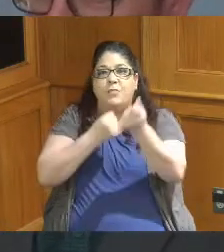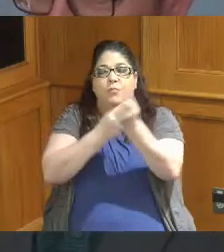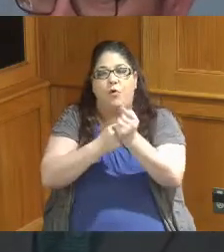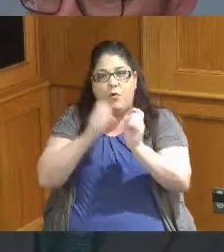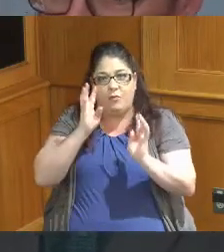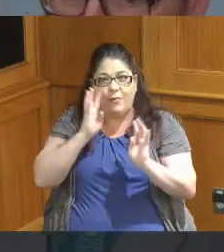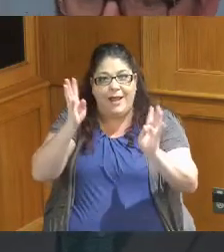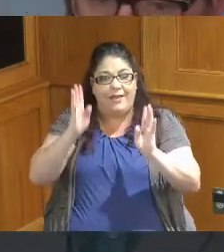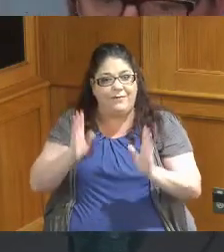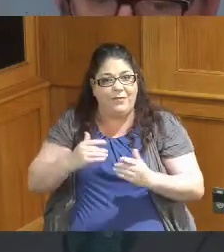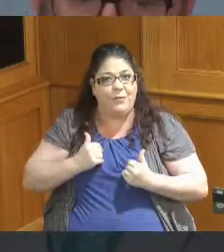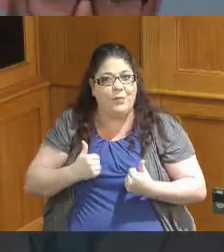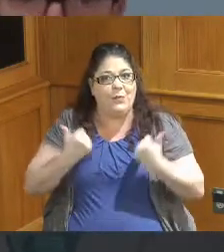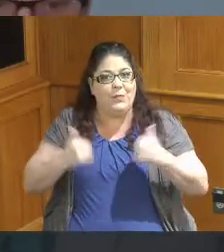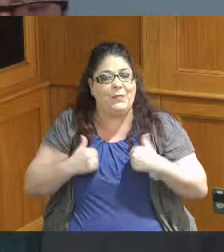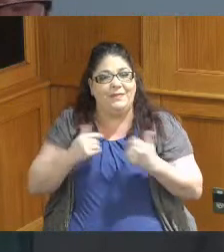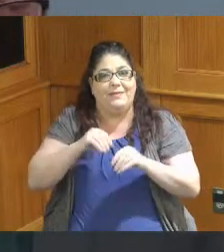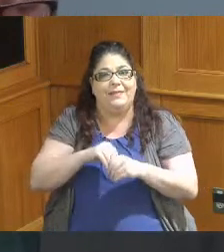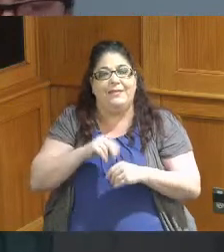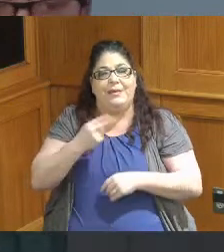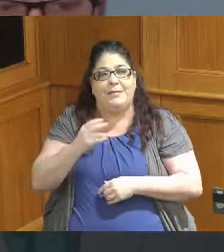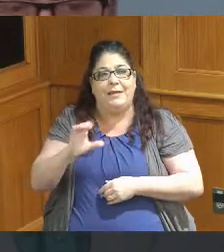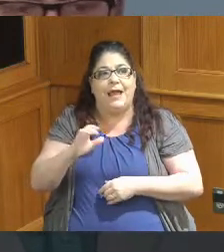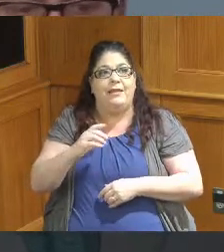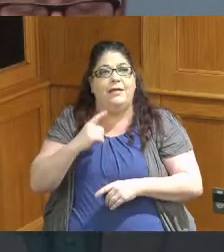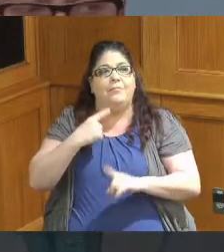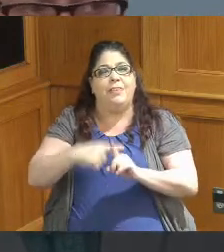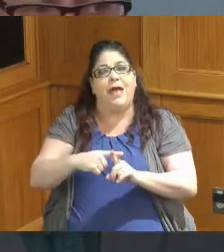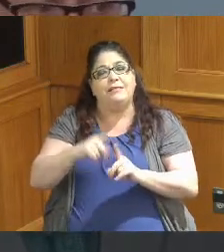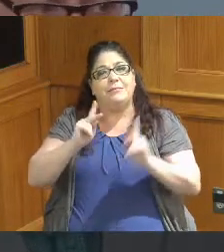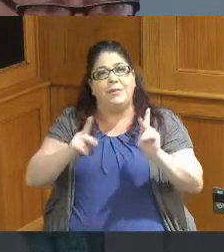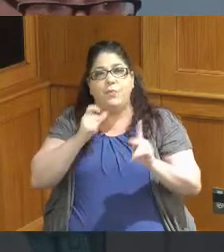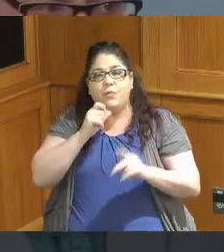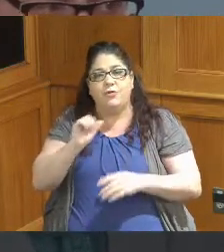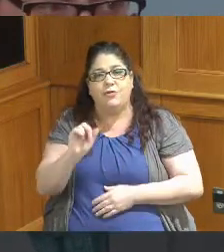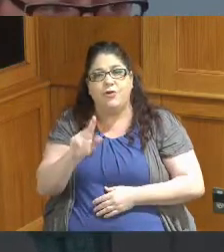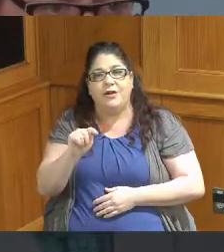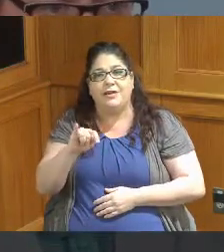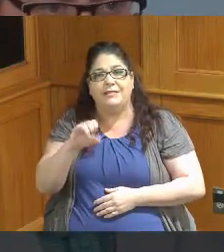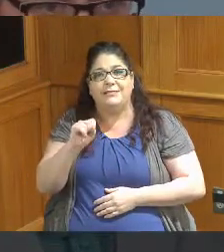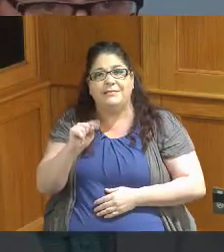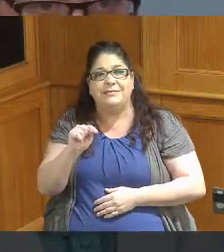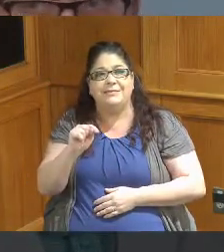County but also support the salaries of artists as you know there's thriving talent in Hamilton